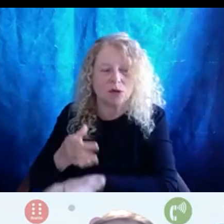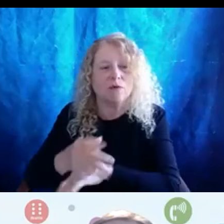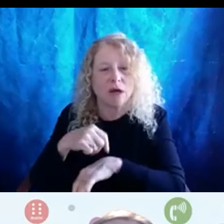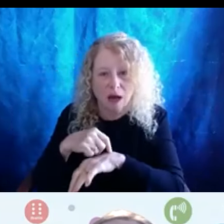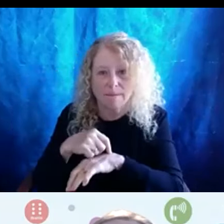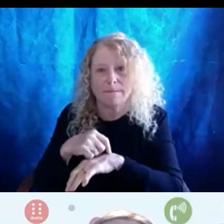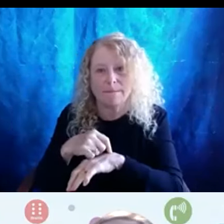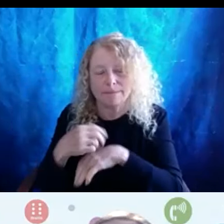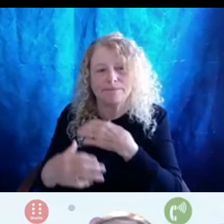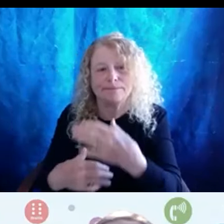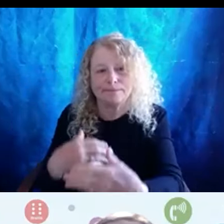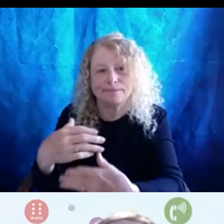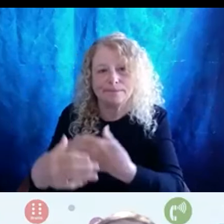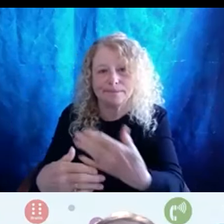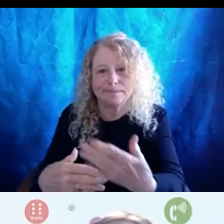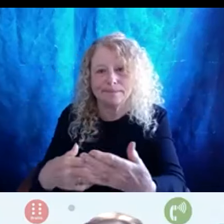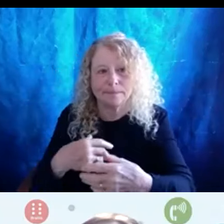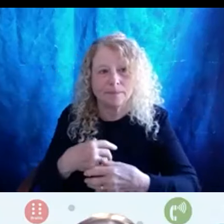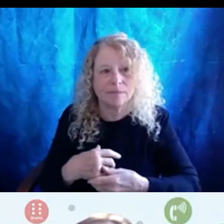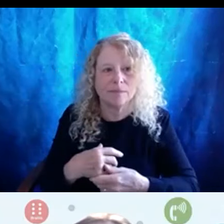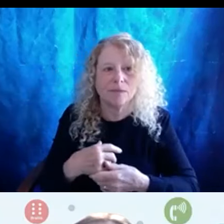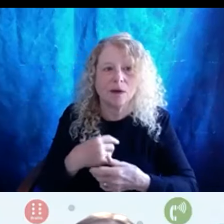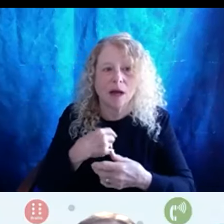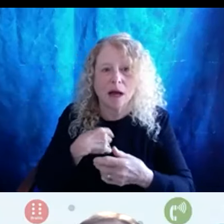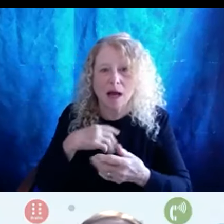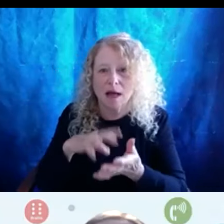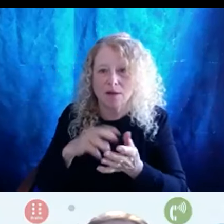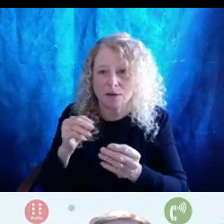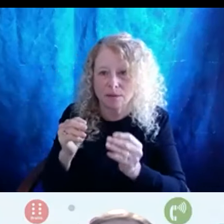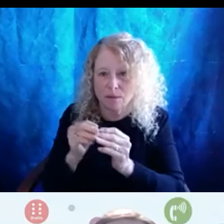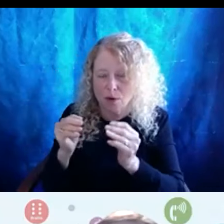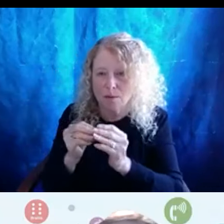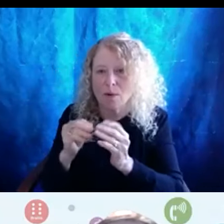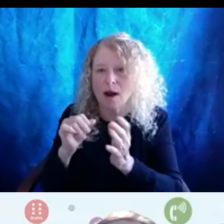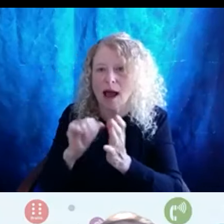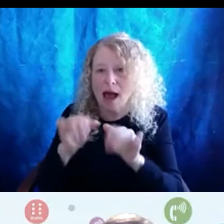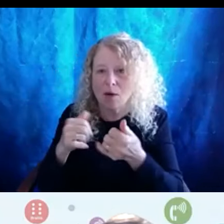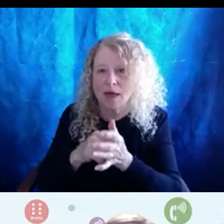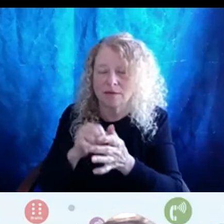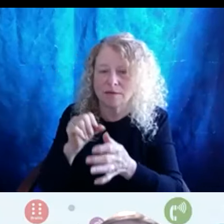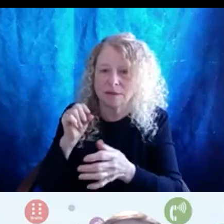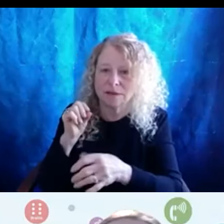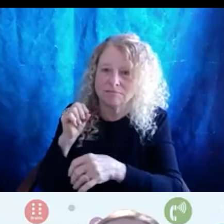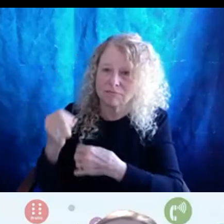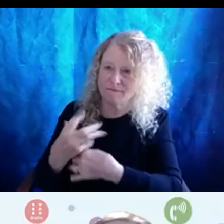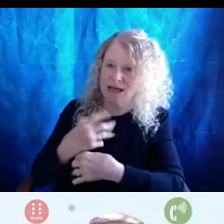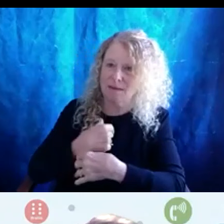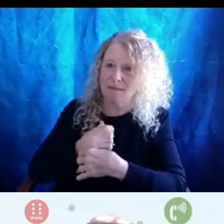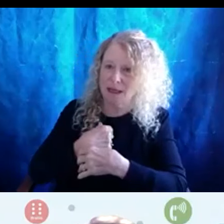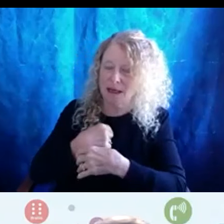and I discovered more and more about how it was affecting me as I tried to work, which was its own learning experience